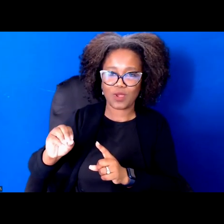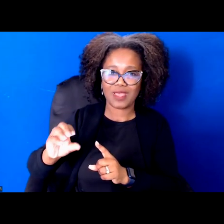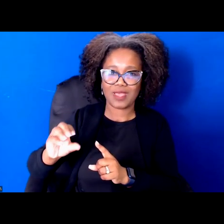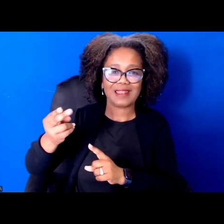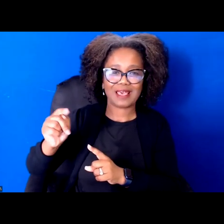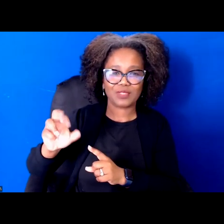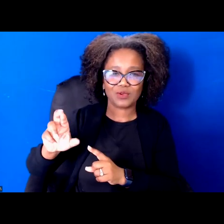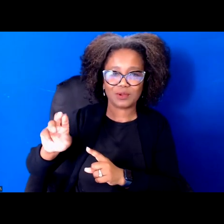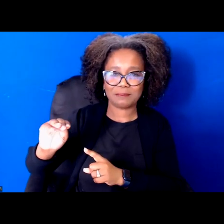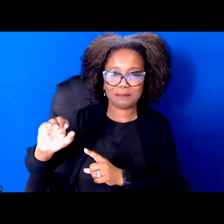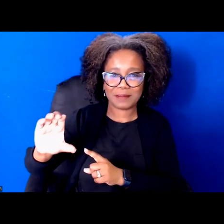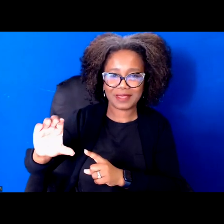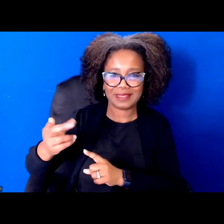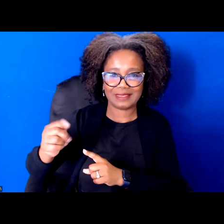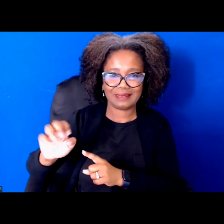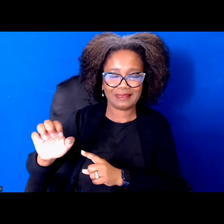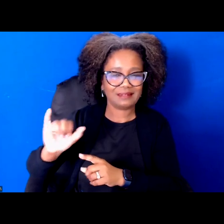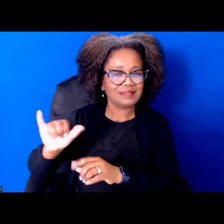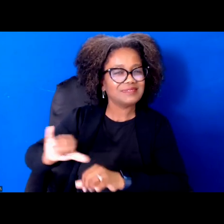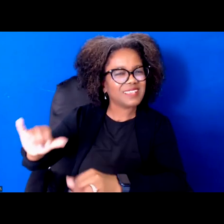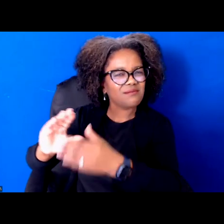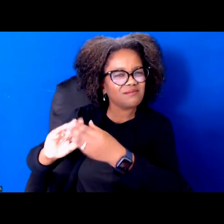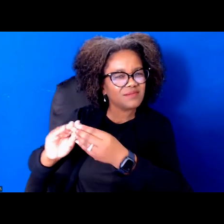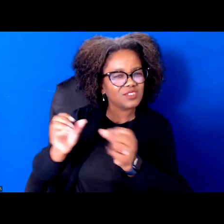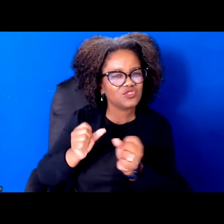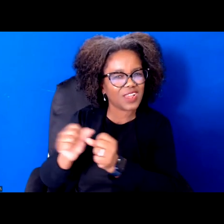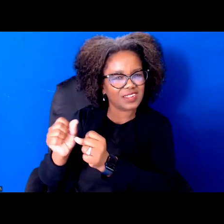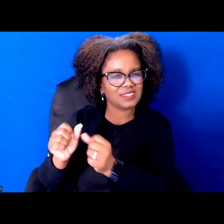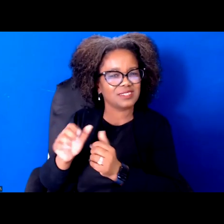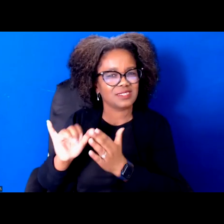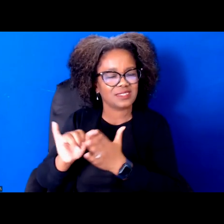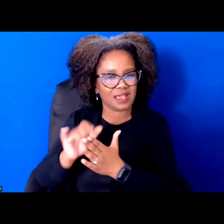But we also lead with shared values and vision for what we all want for our communities.